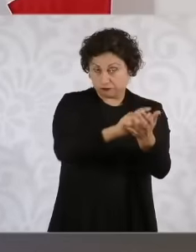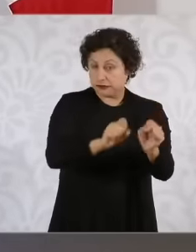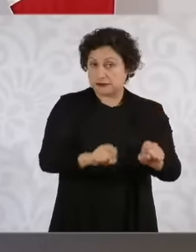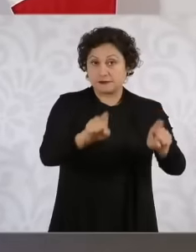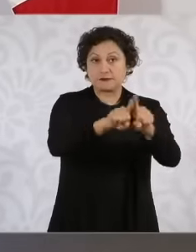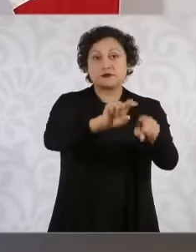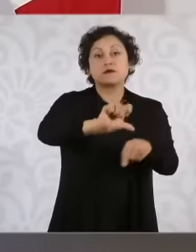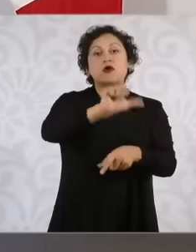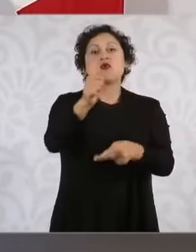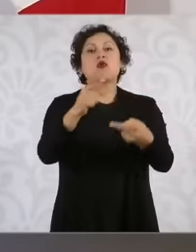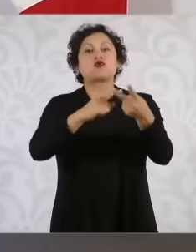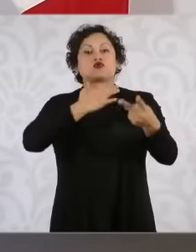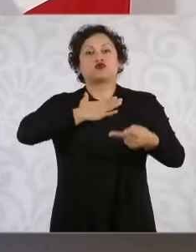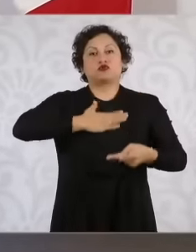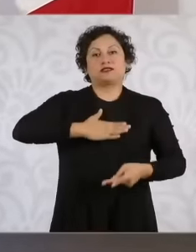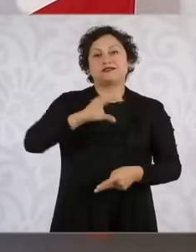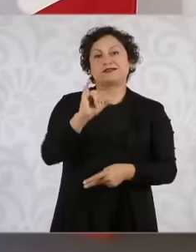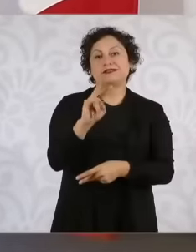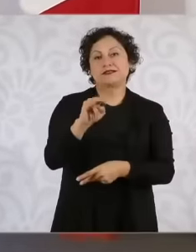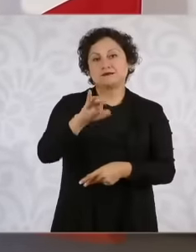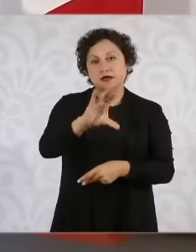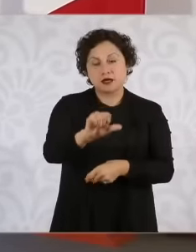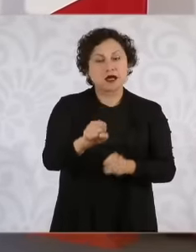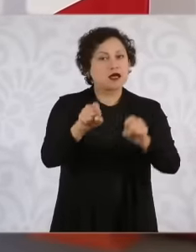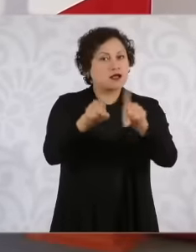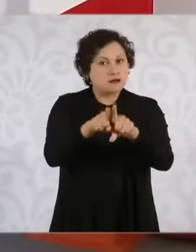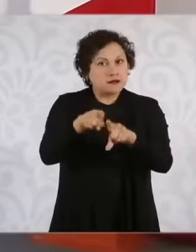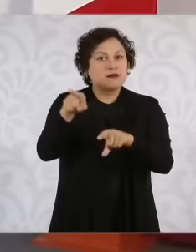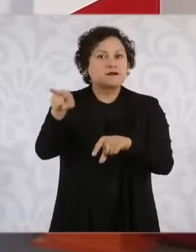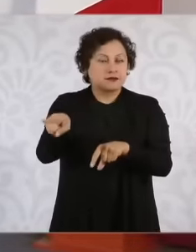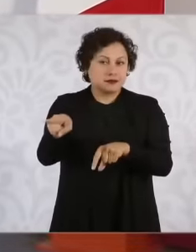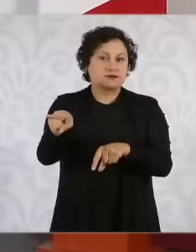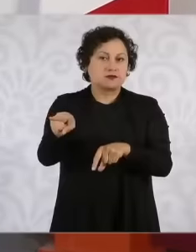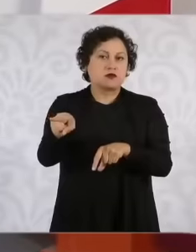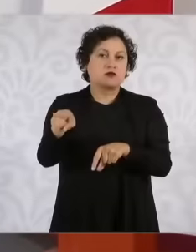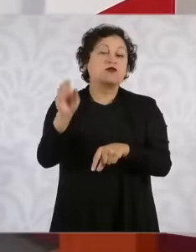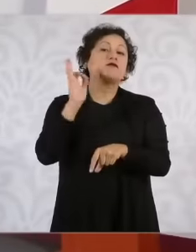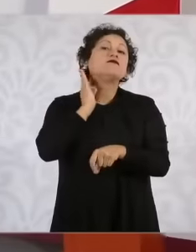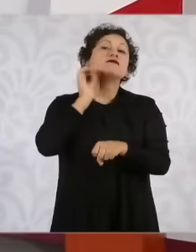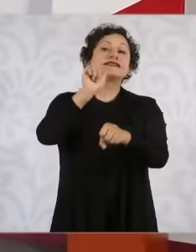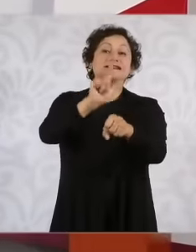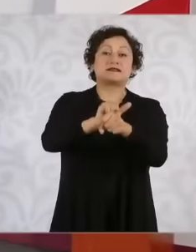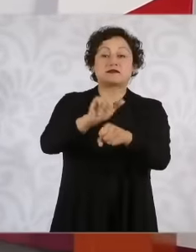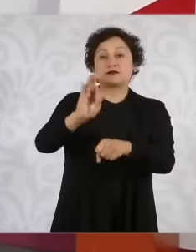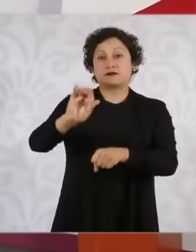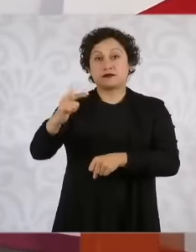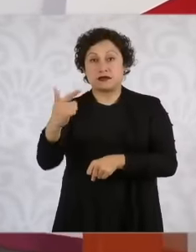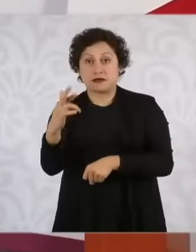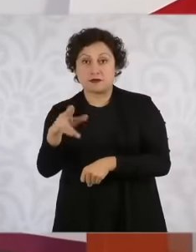, which also the attorney general of the republic. Dr. Gerz Manero has insisted throughout